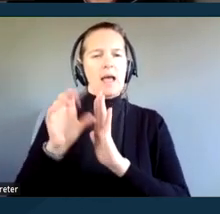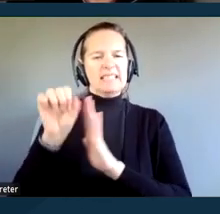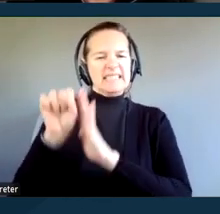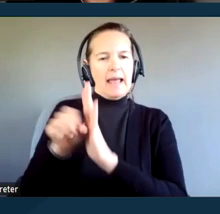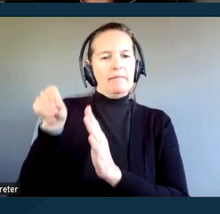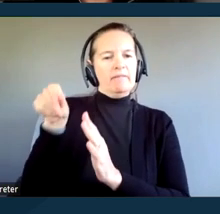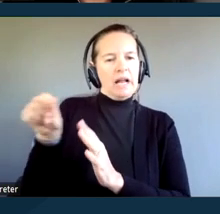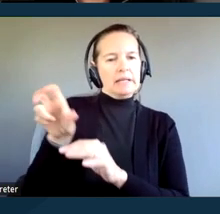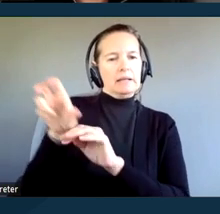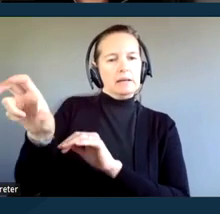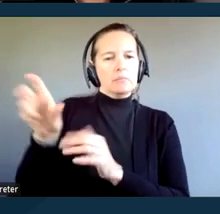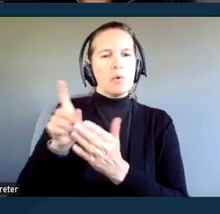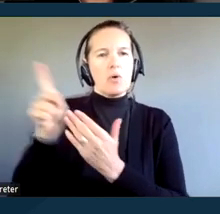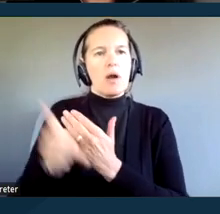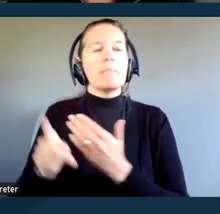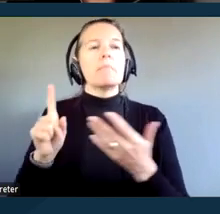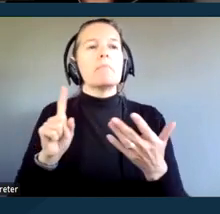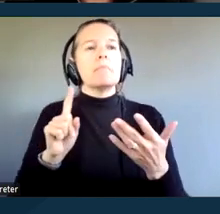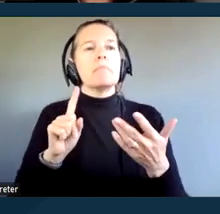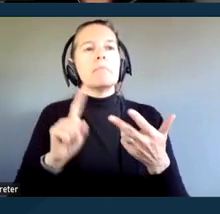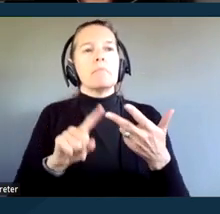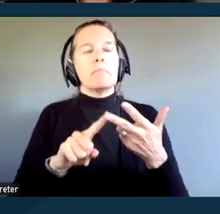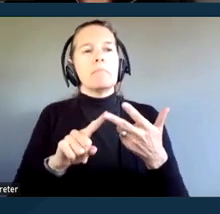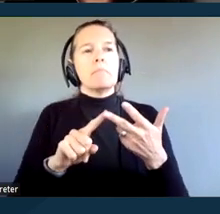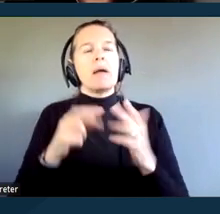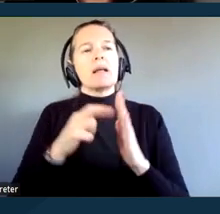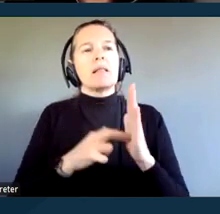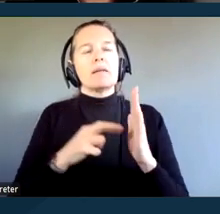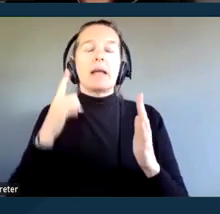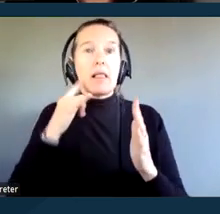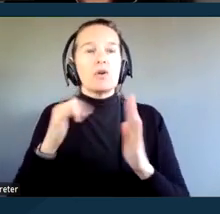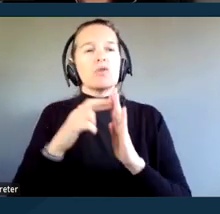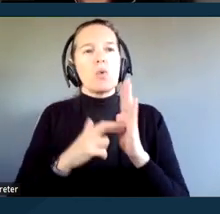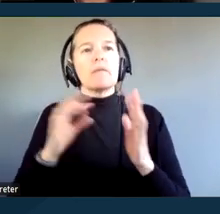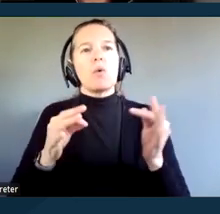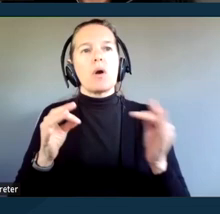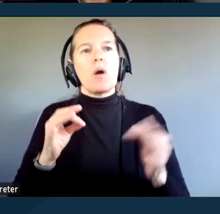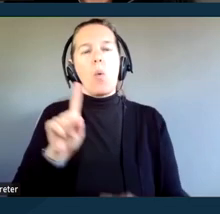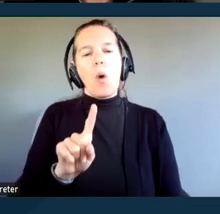There's the California Rule of Court 1. I'll just call it 1-100,